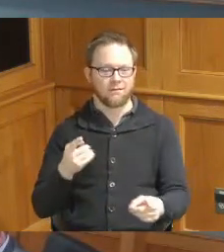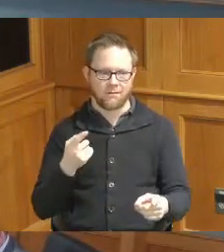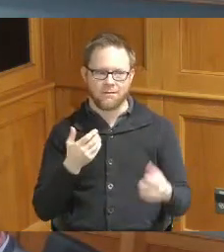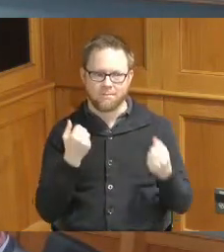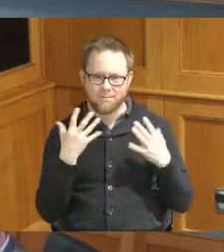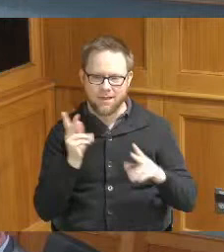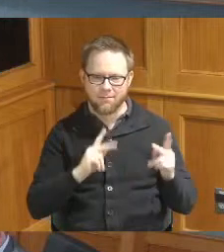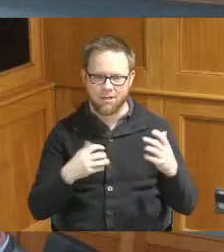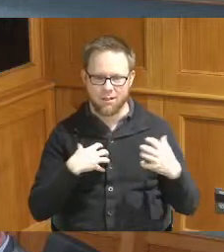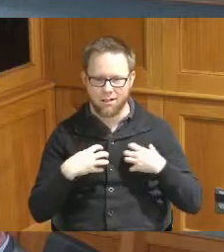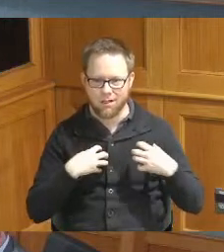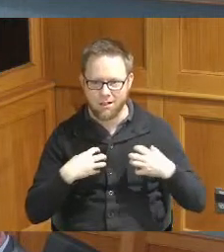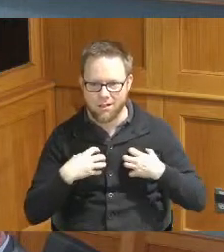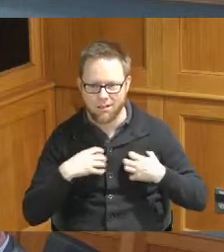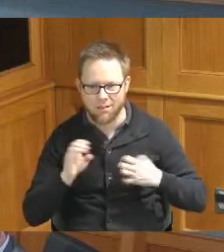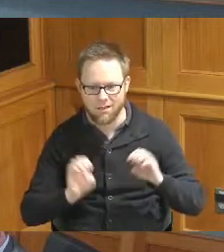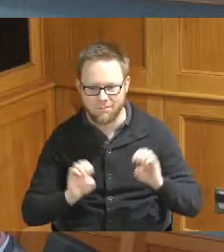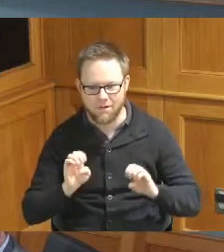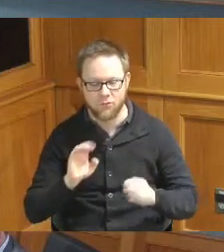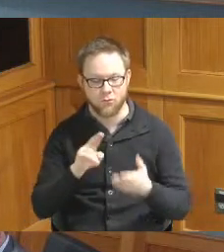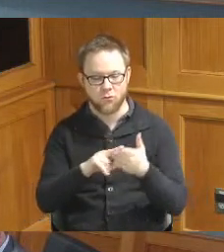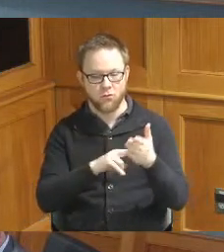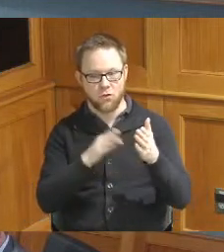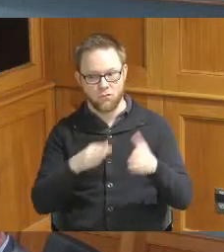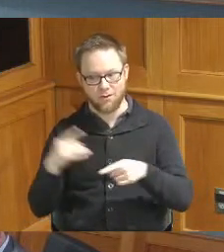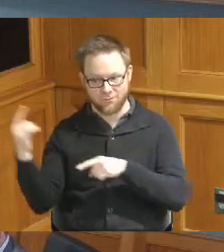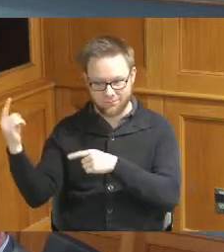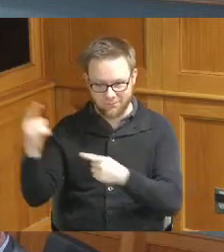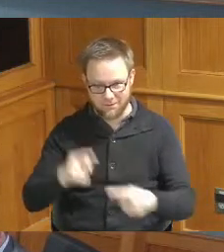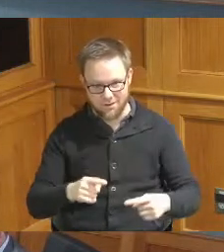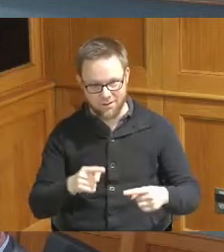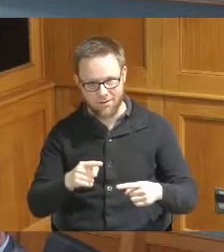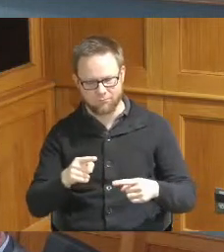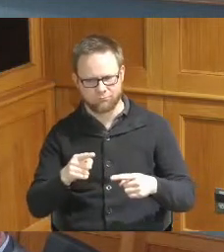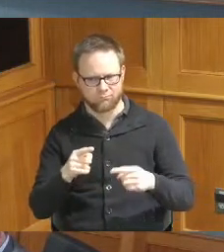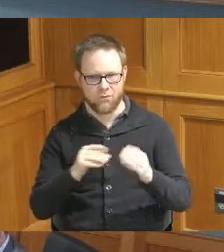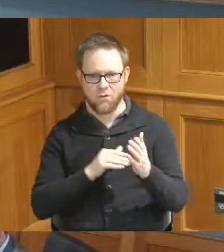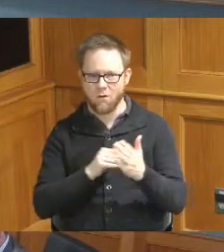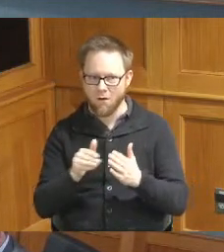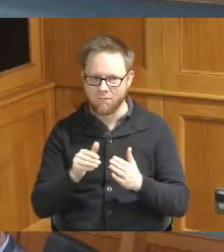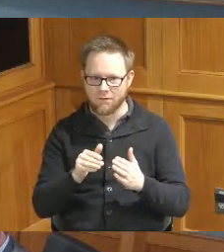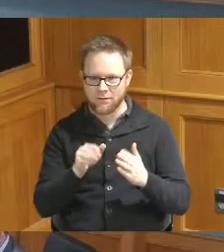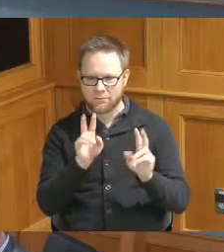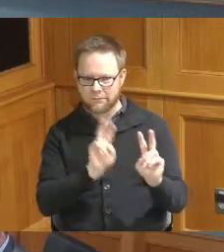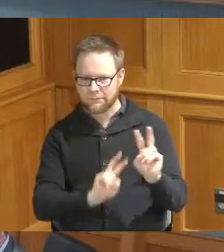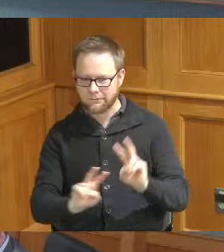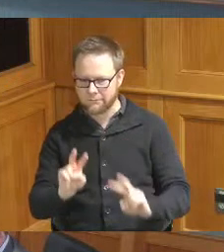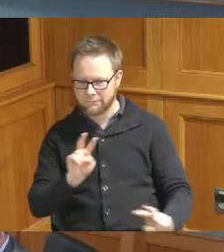the elevators we've had our our contractor in routinely to be on site and I think at the end